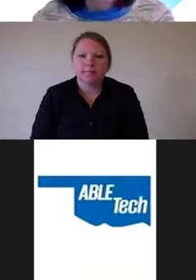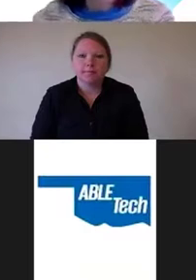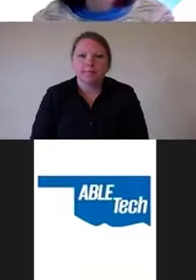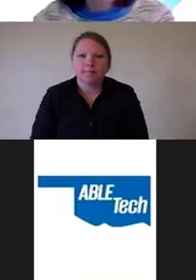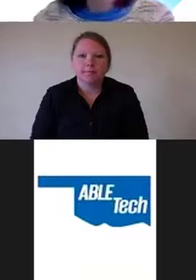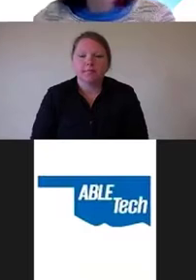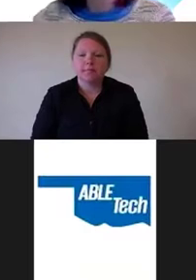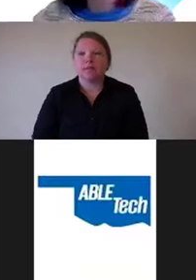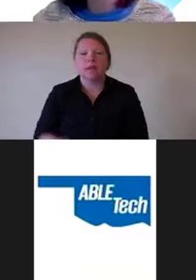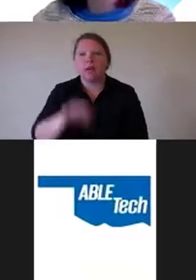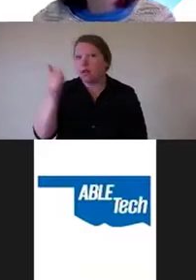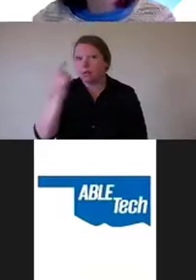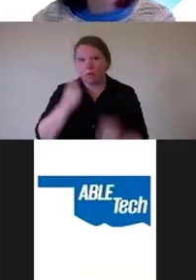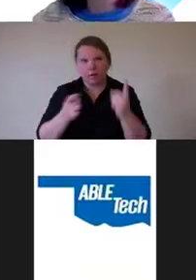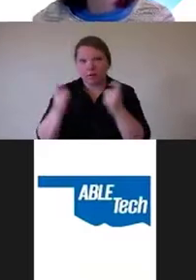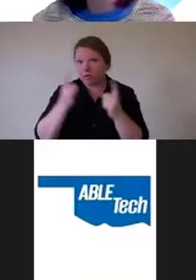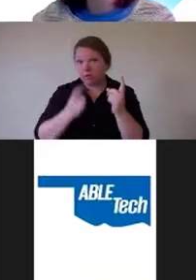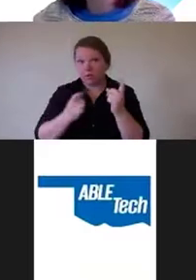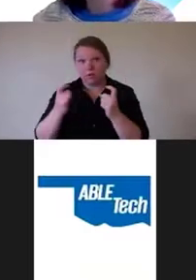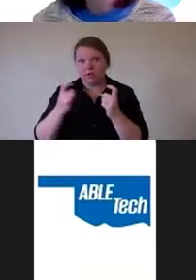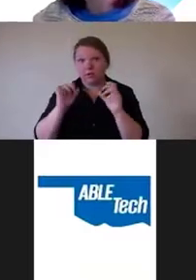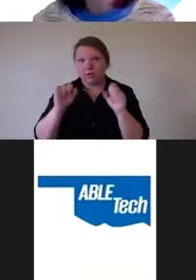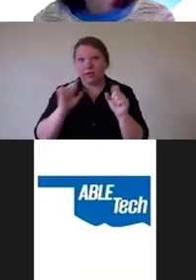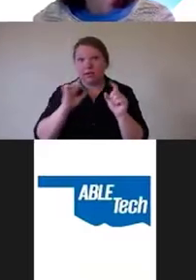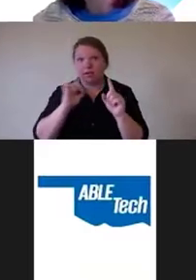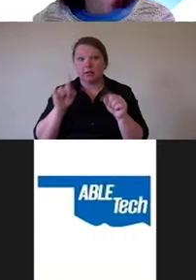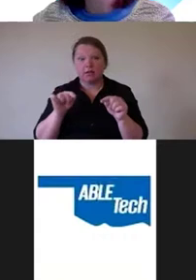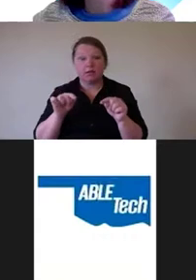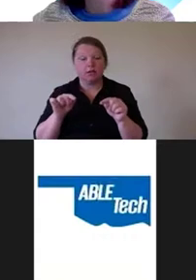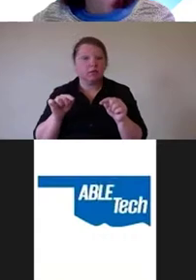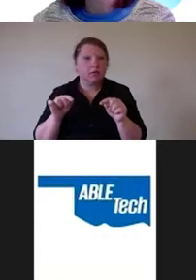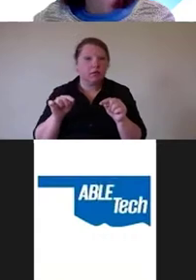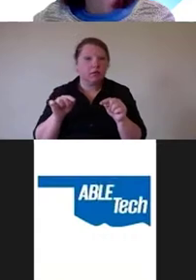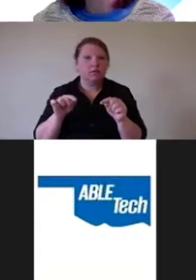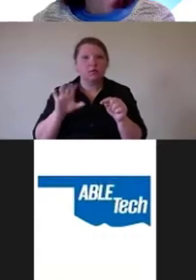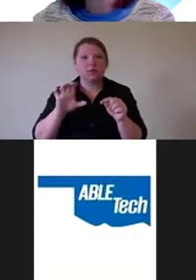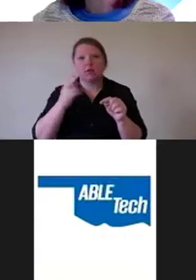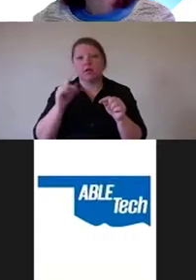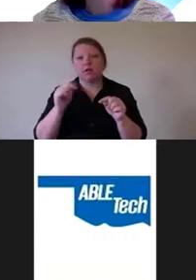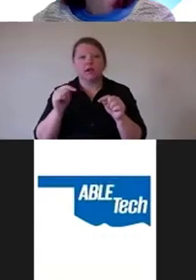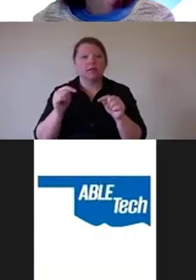Any other questions that I can answer in the chat window?